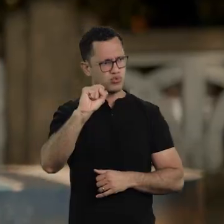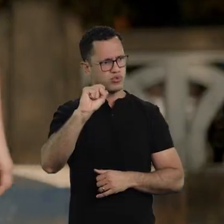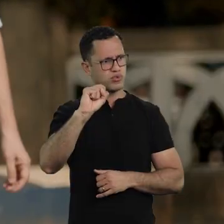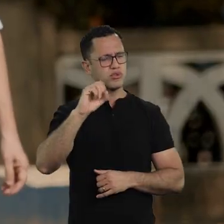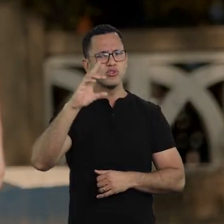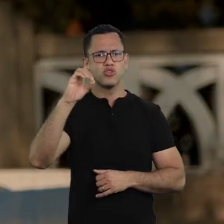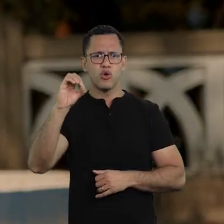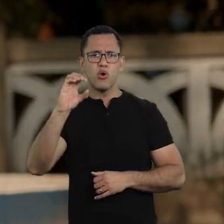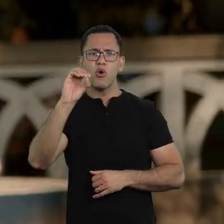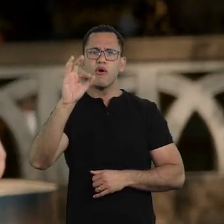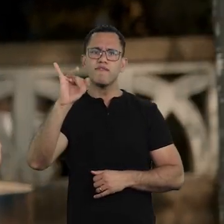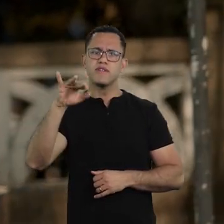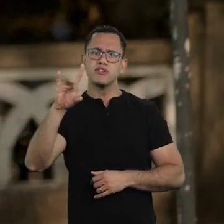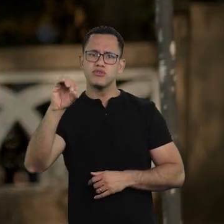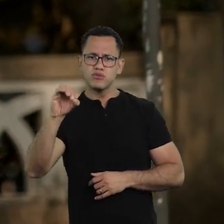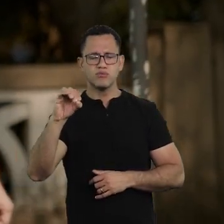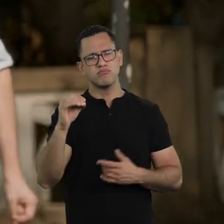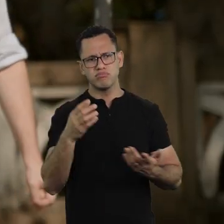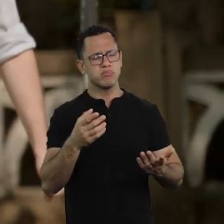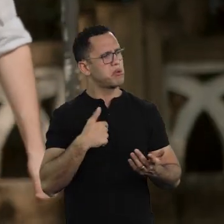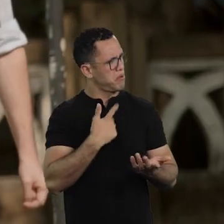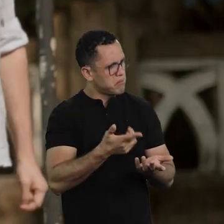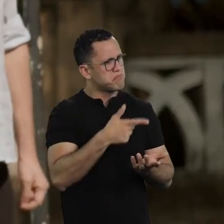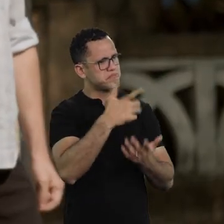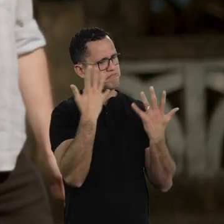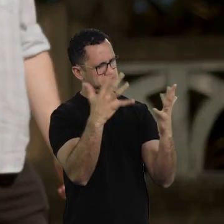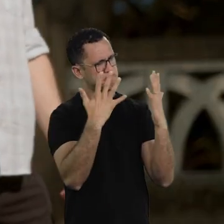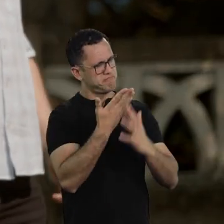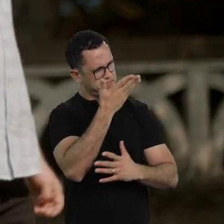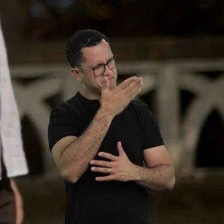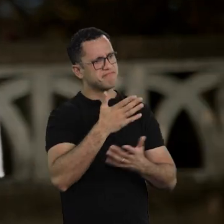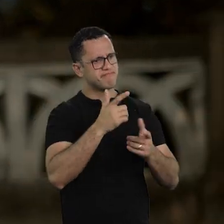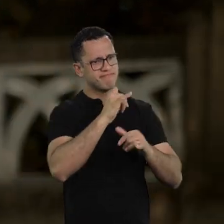That's epic, the guy can release a book in quarantine.